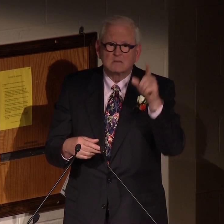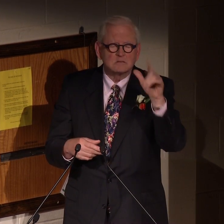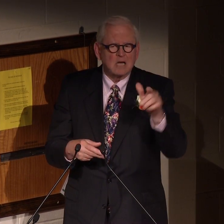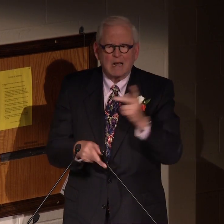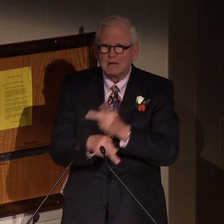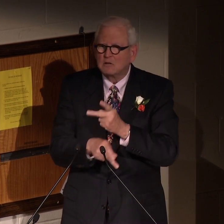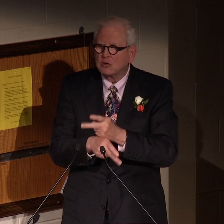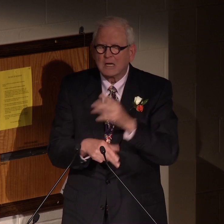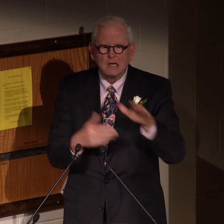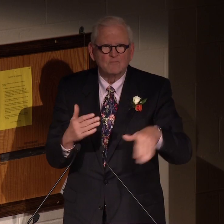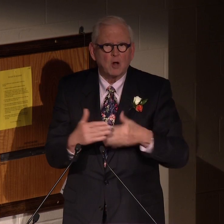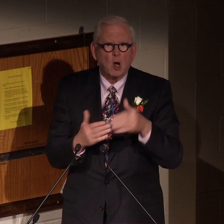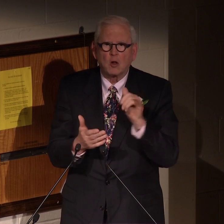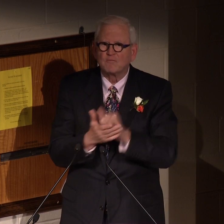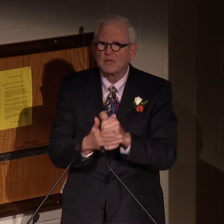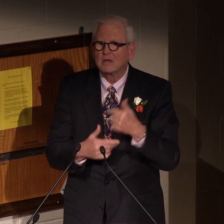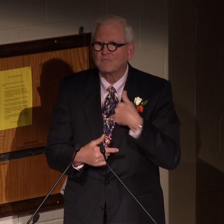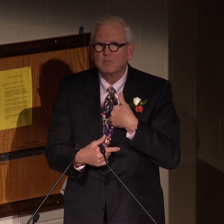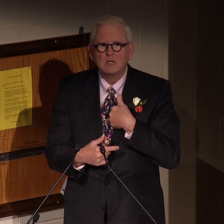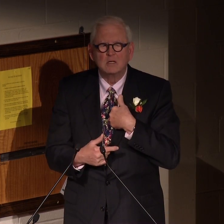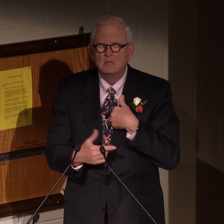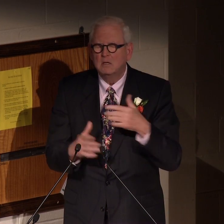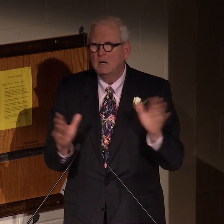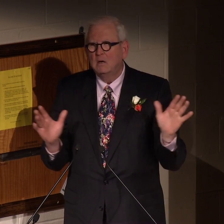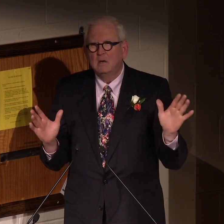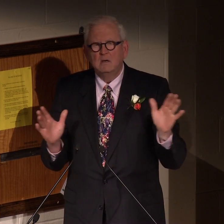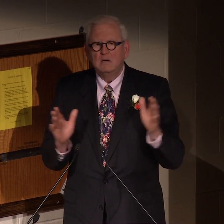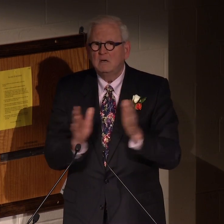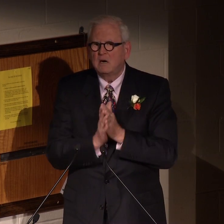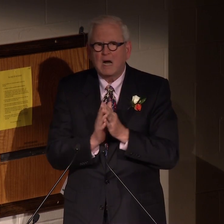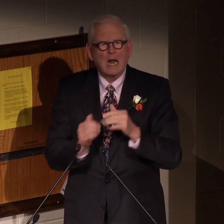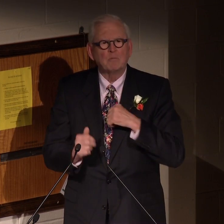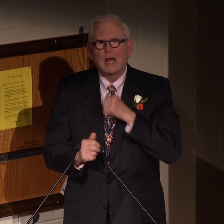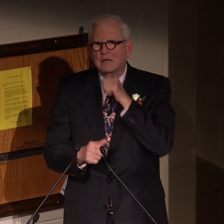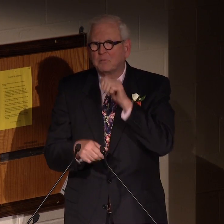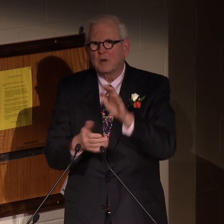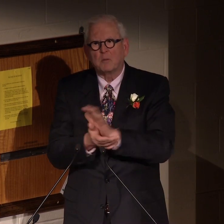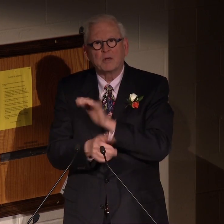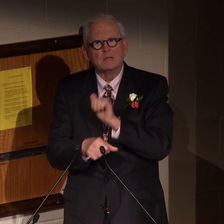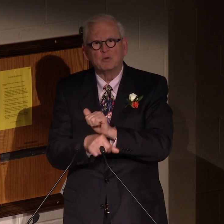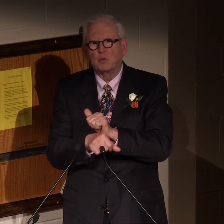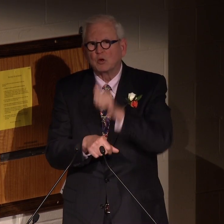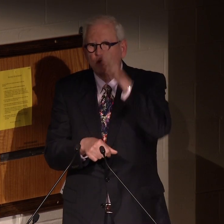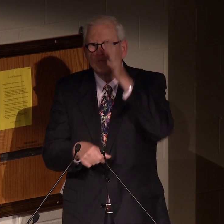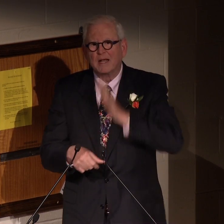reasons, and Sally took care of all of that for me.